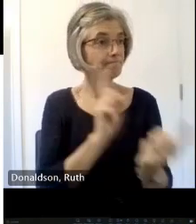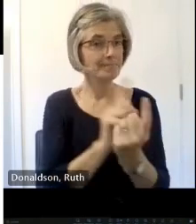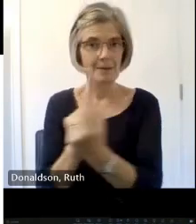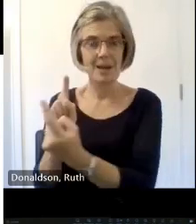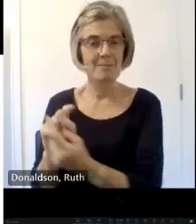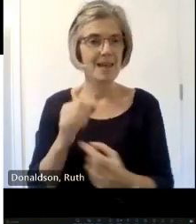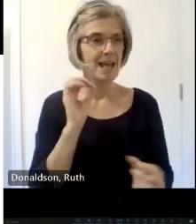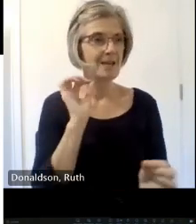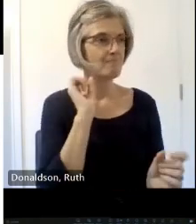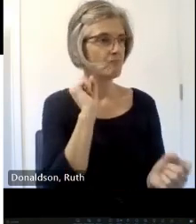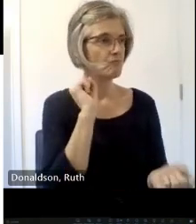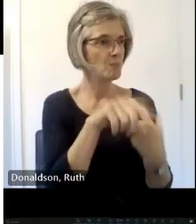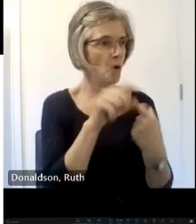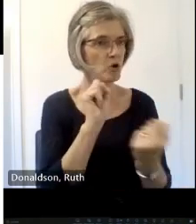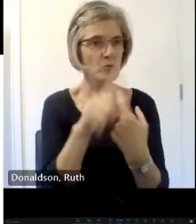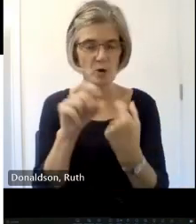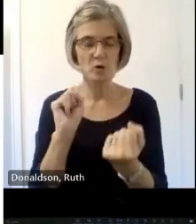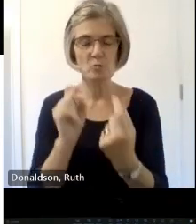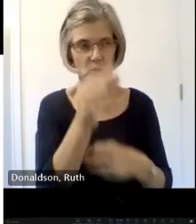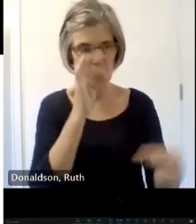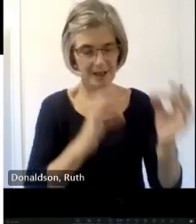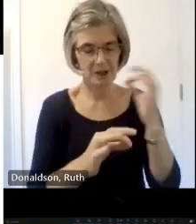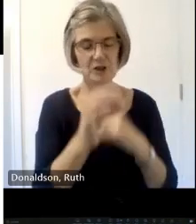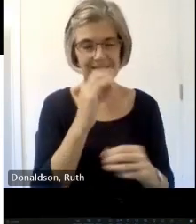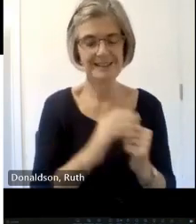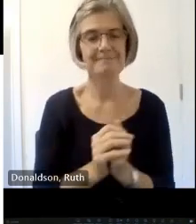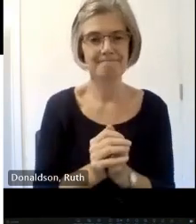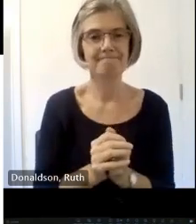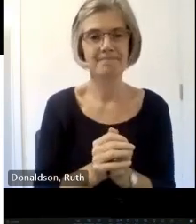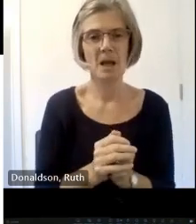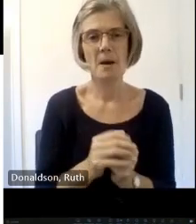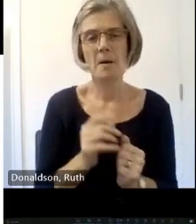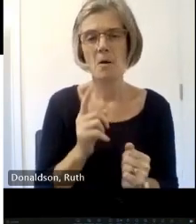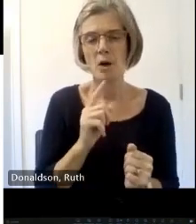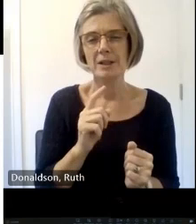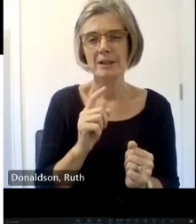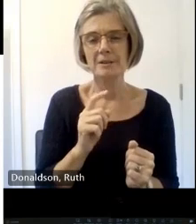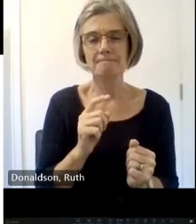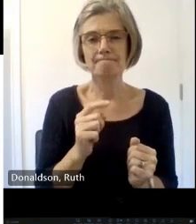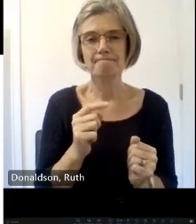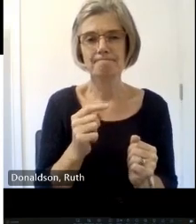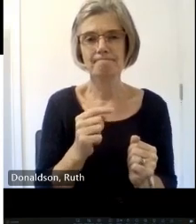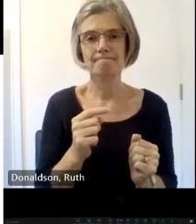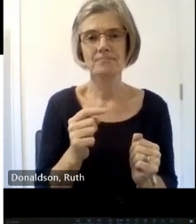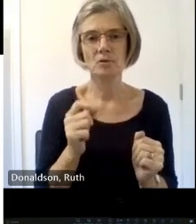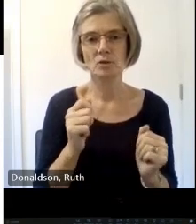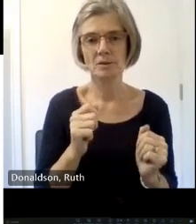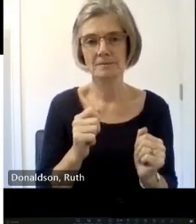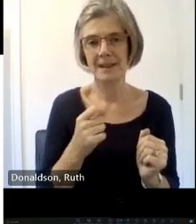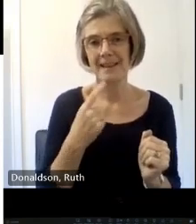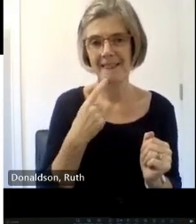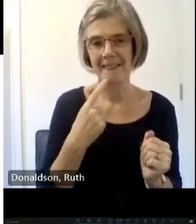what I really want to promote to you is our po off the press volunteer managers conference 2024